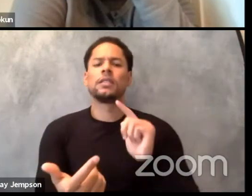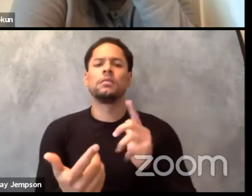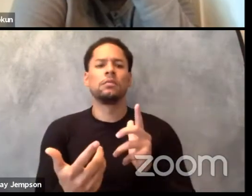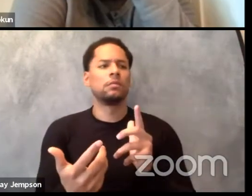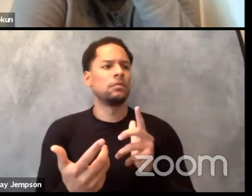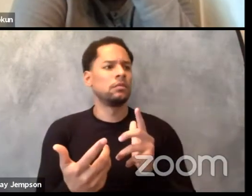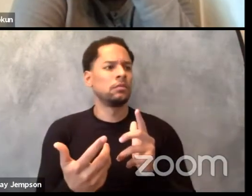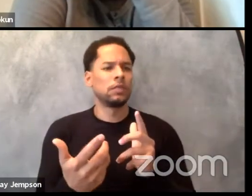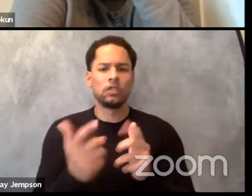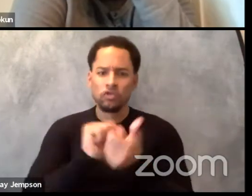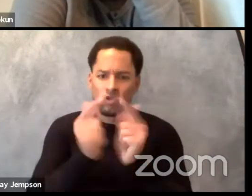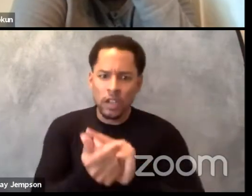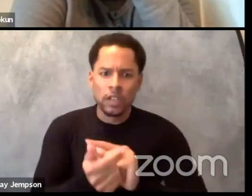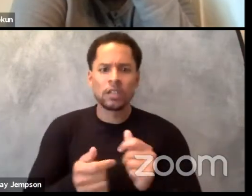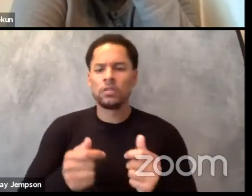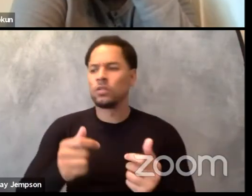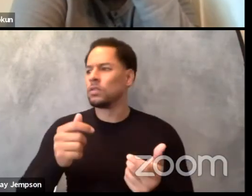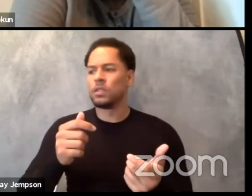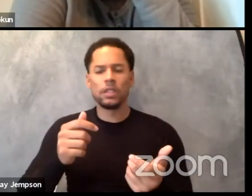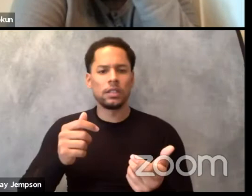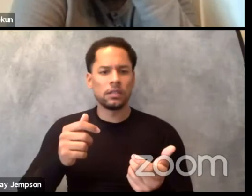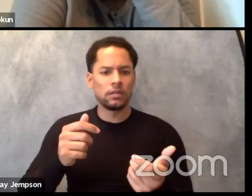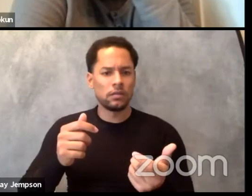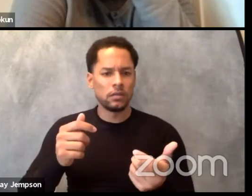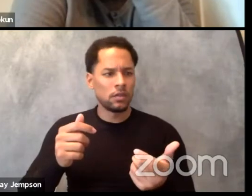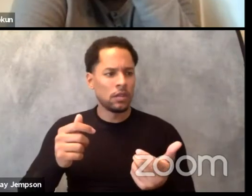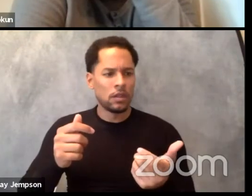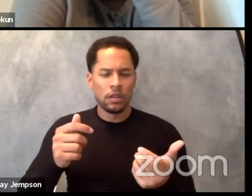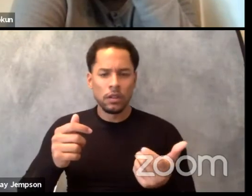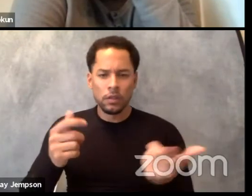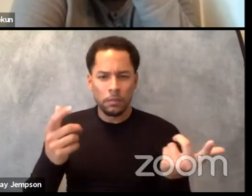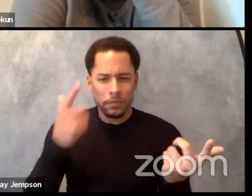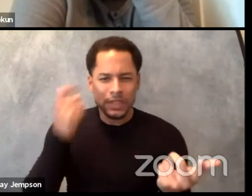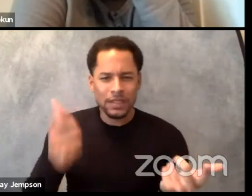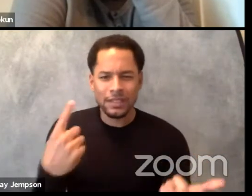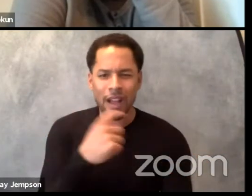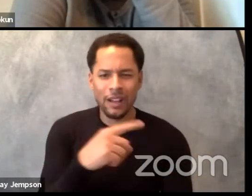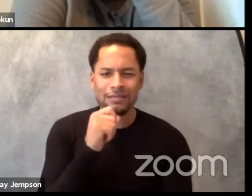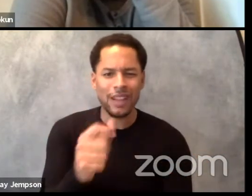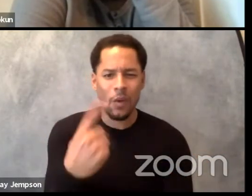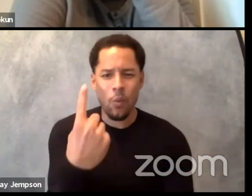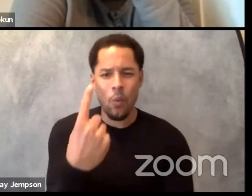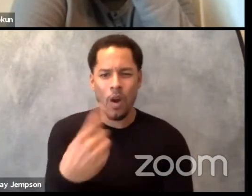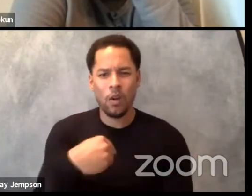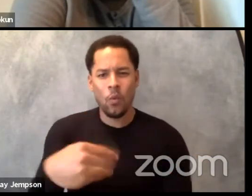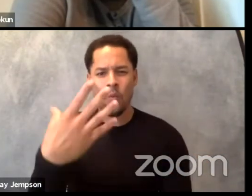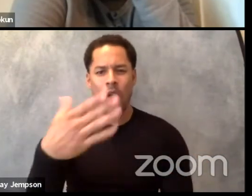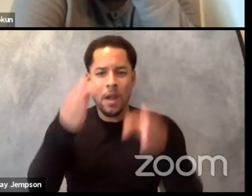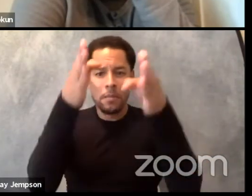sitting down to just create all this. It's a constellation of ideas from different brains